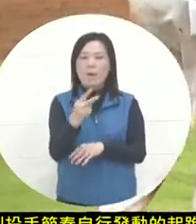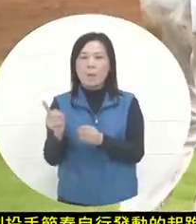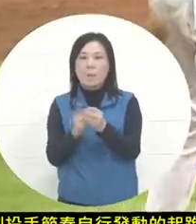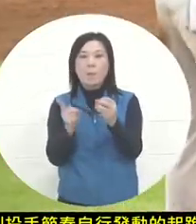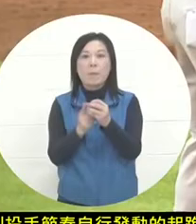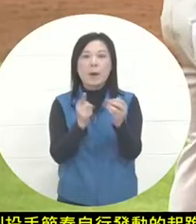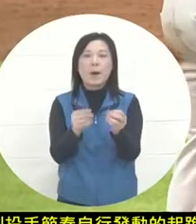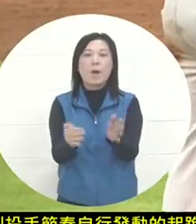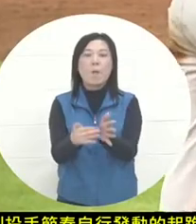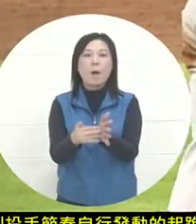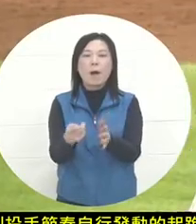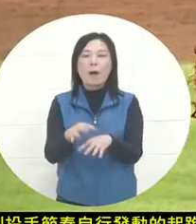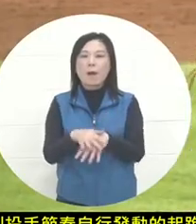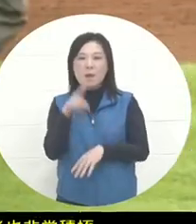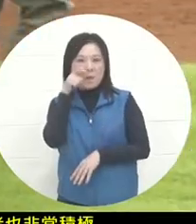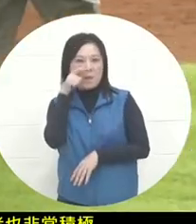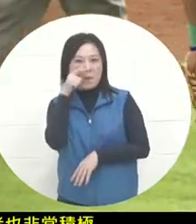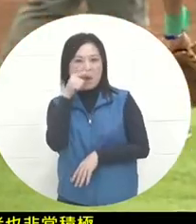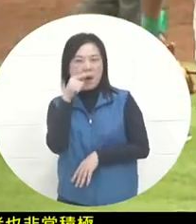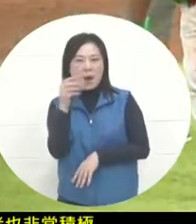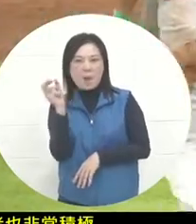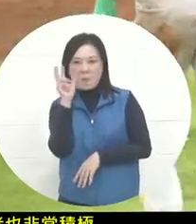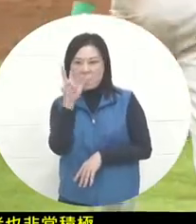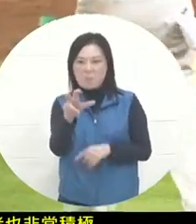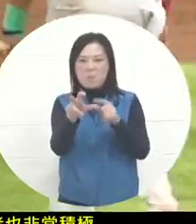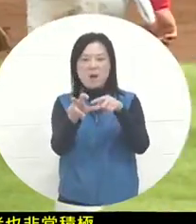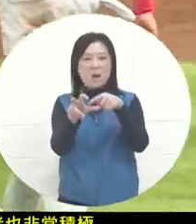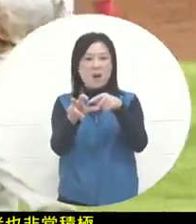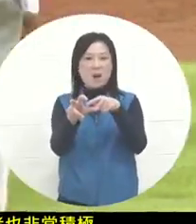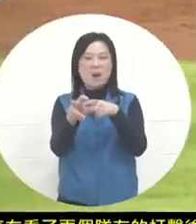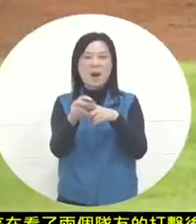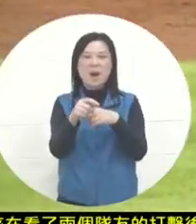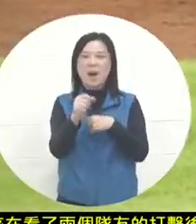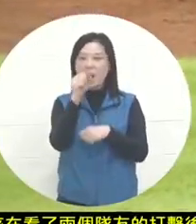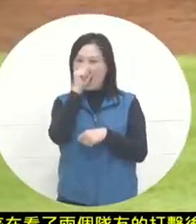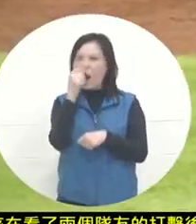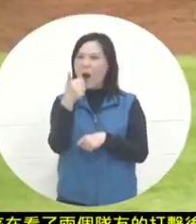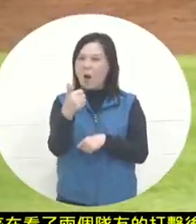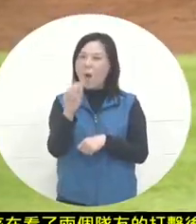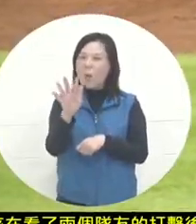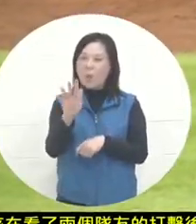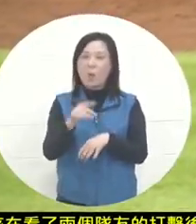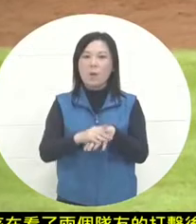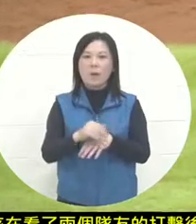he observed that the pitcher actually grabbed the ball. I have the ability to do that. After two consecutive walks,